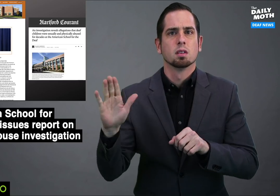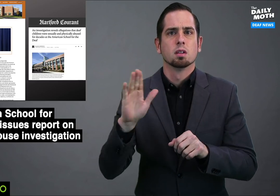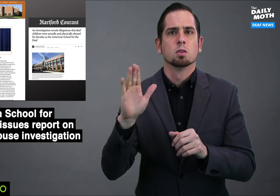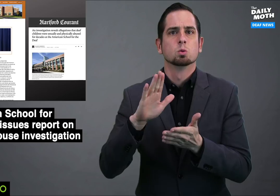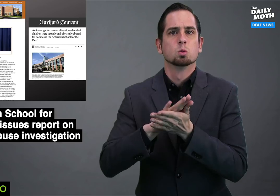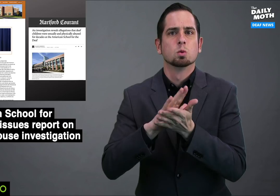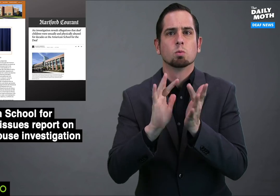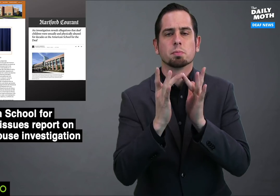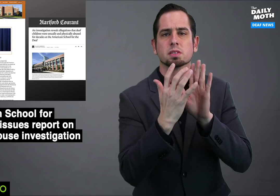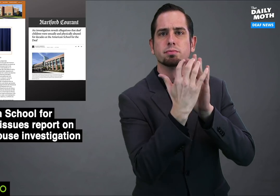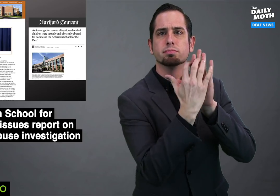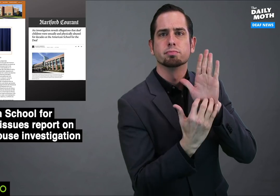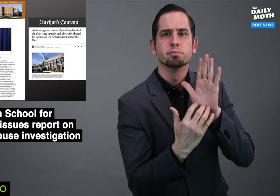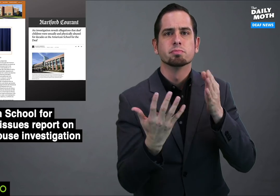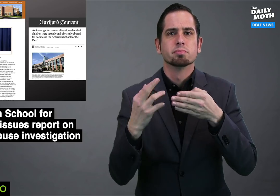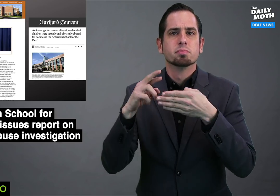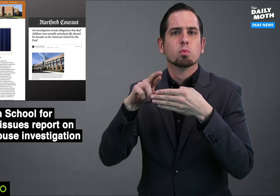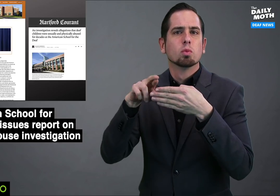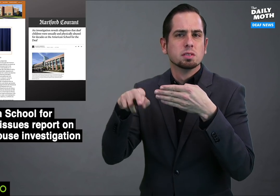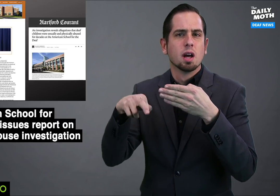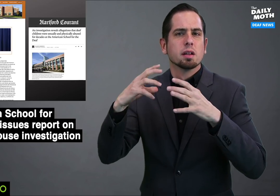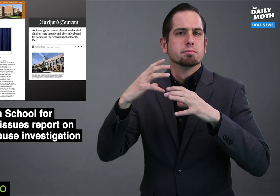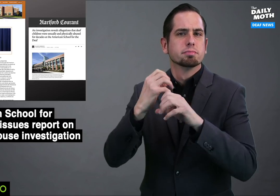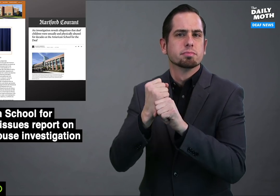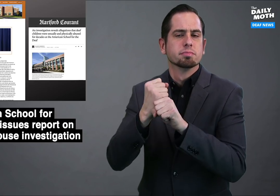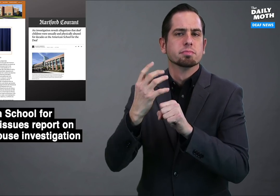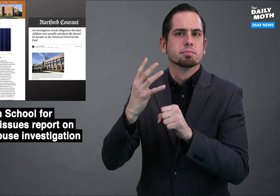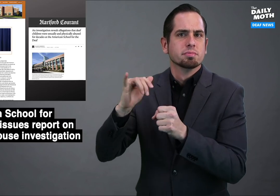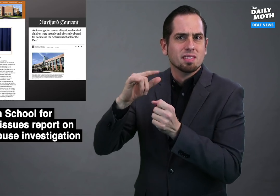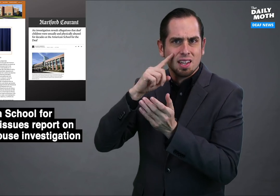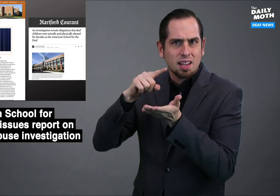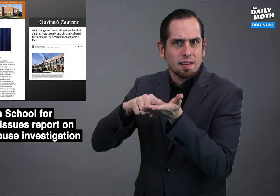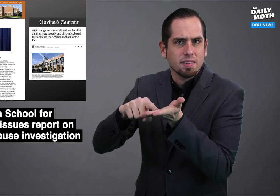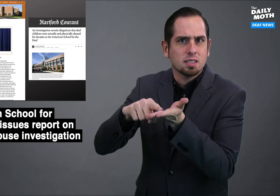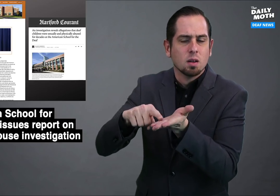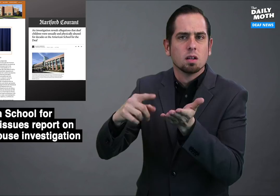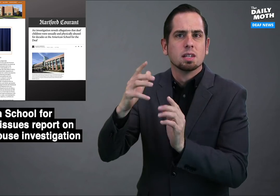their school website a summary of results from an investigation